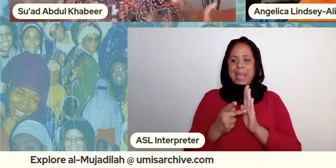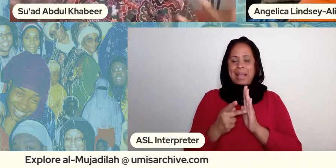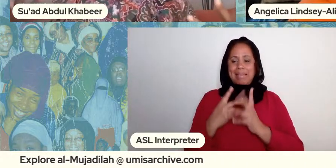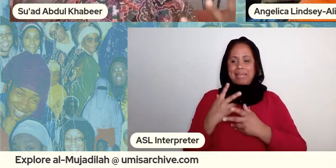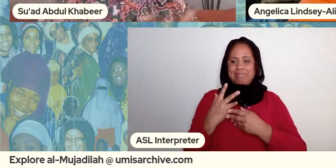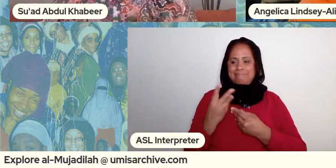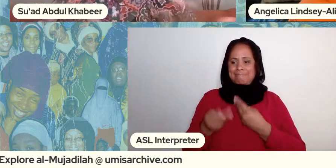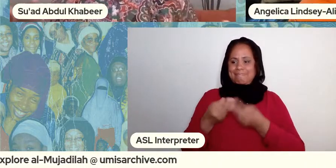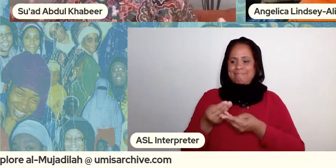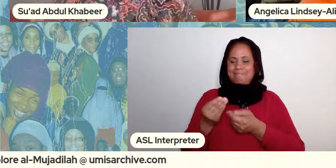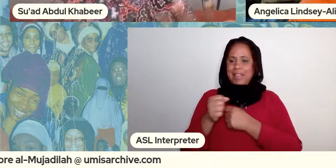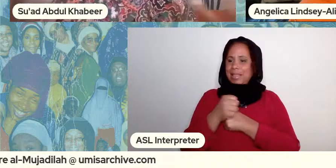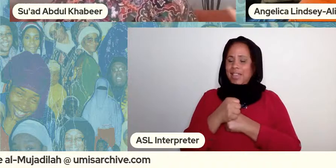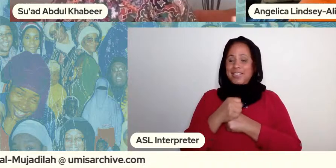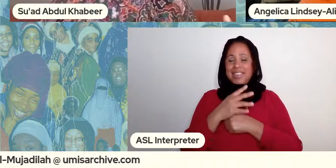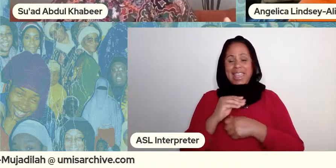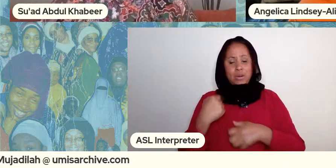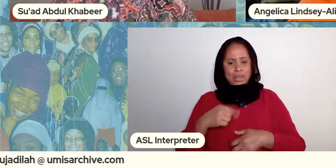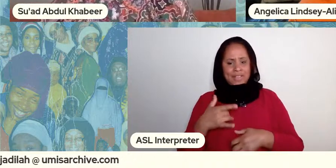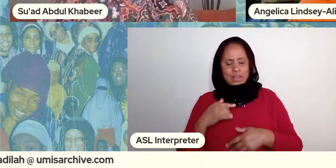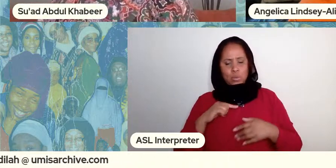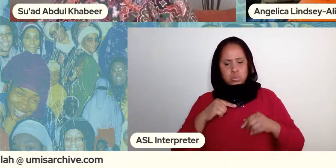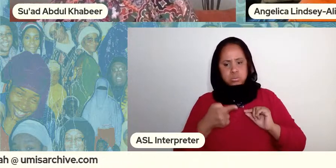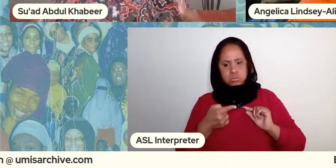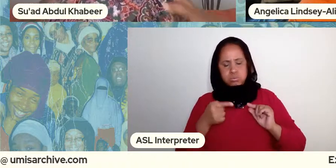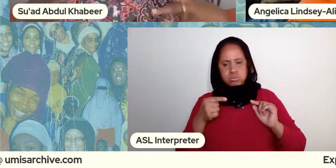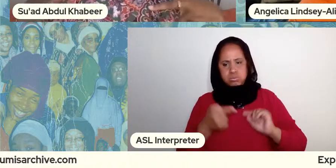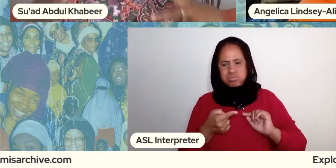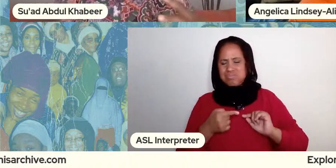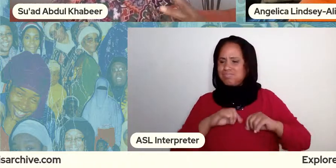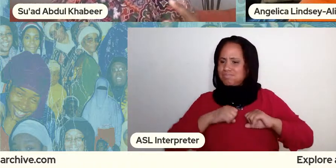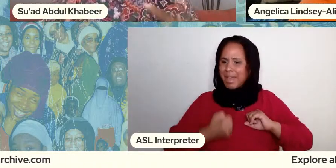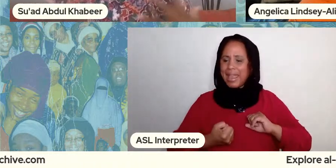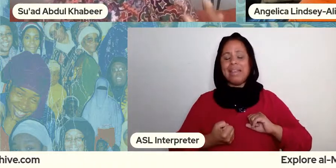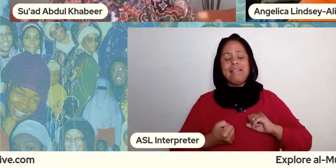societies whether it's black society or broader society so i wanted to spend some time on that